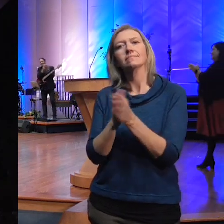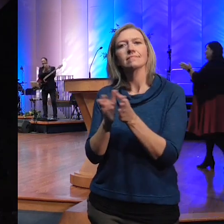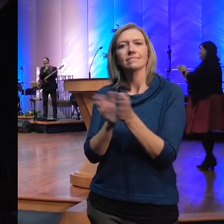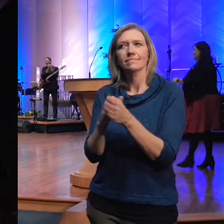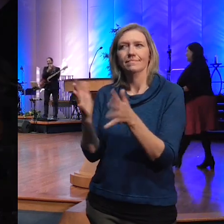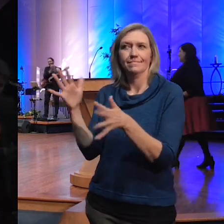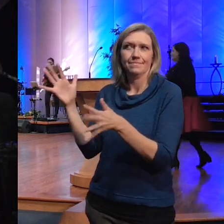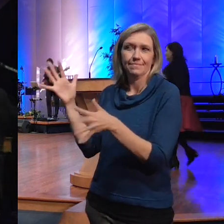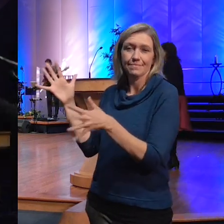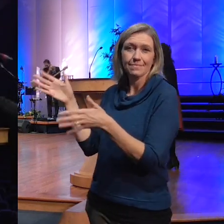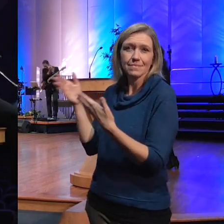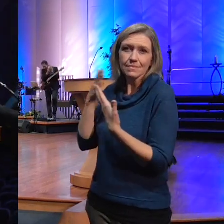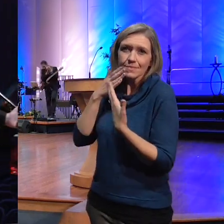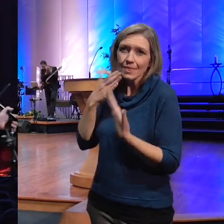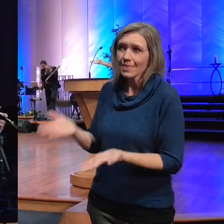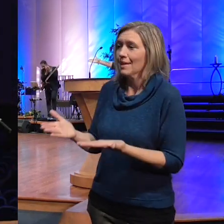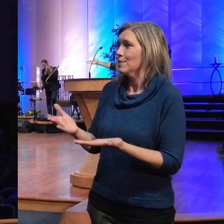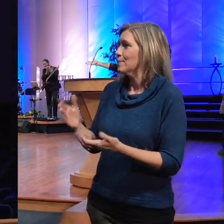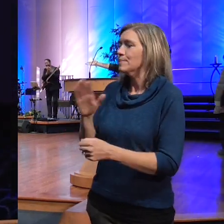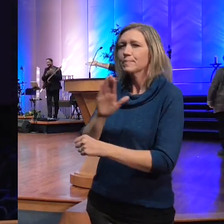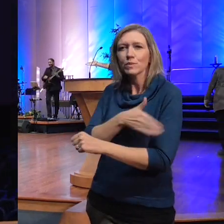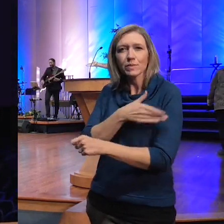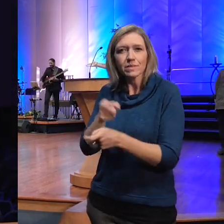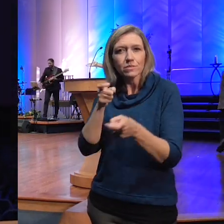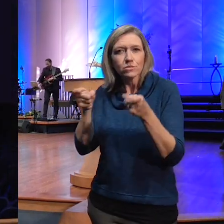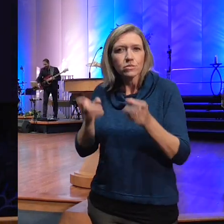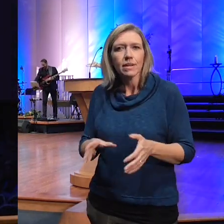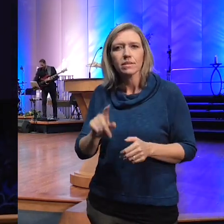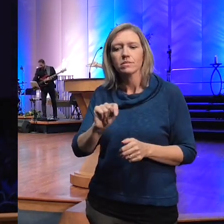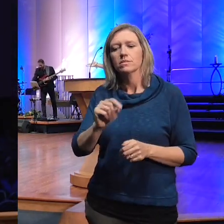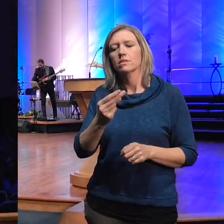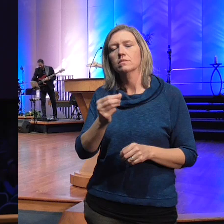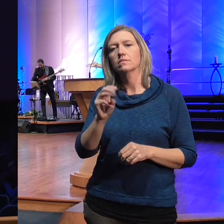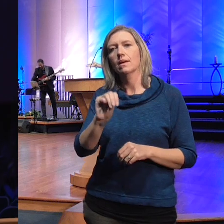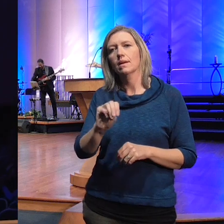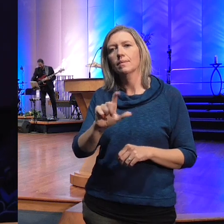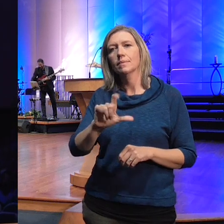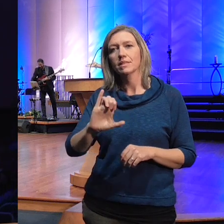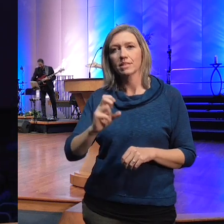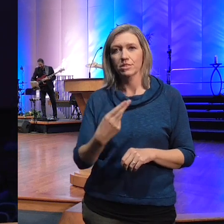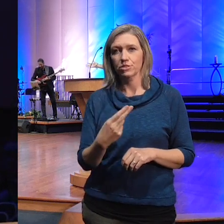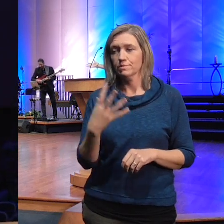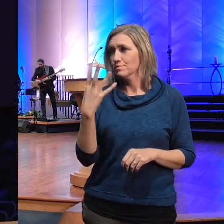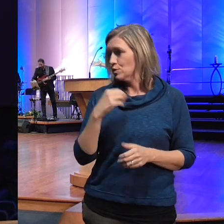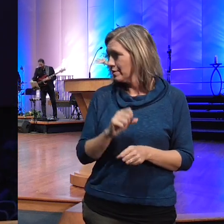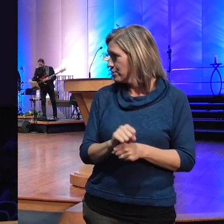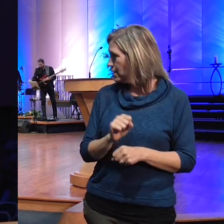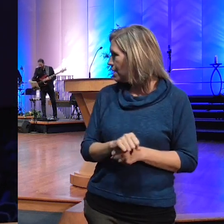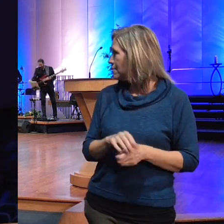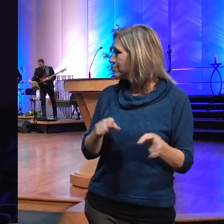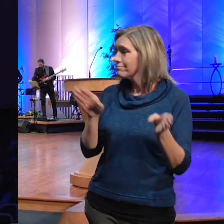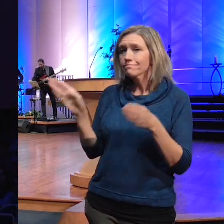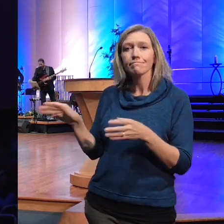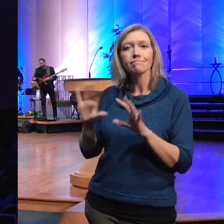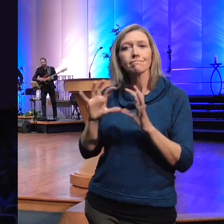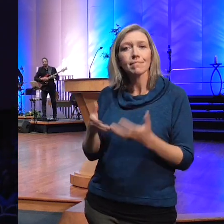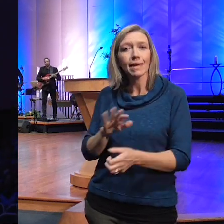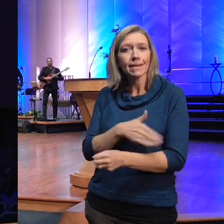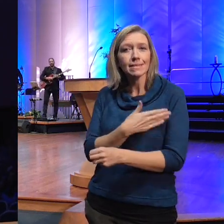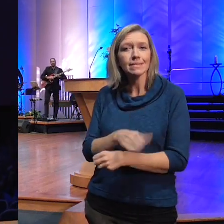thank you so much our music director Mr Tom Lich beautiful job and our band we've got beu and Mike